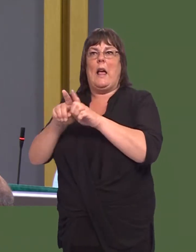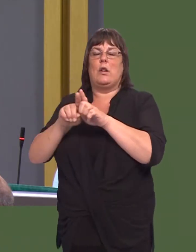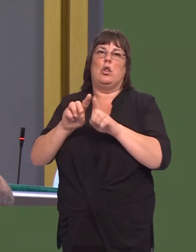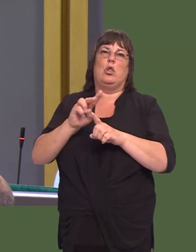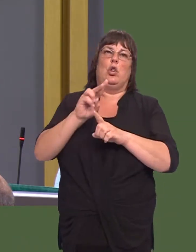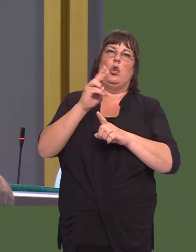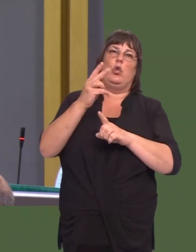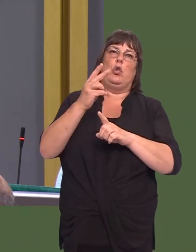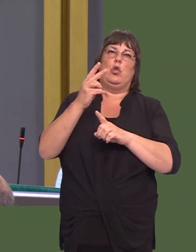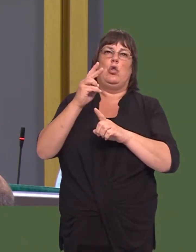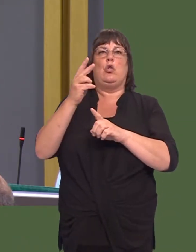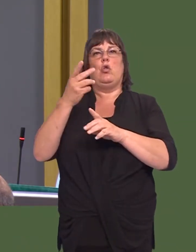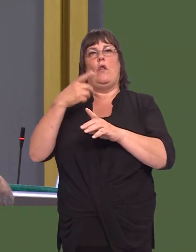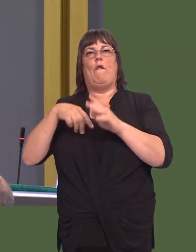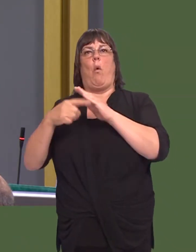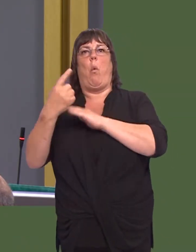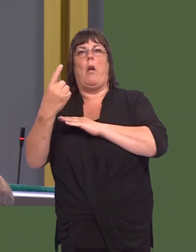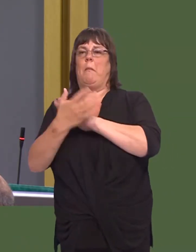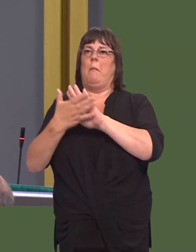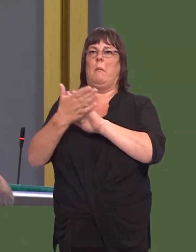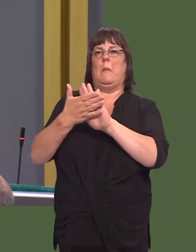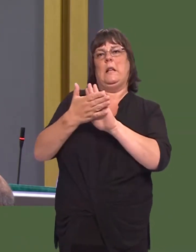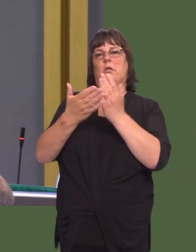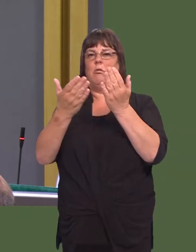buy-one-get-one-free deal, if you like, to tempt private companies.